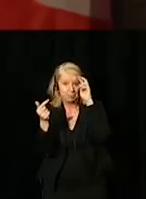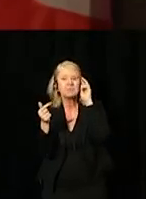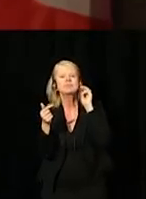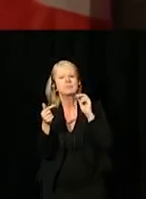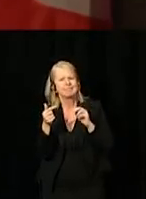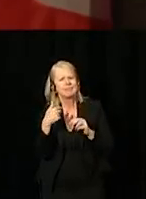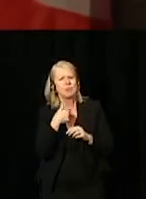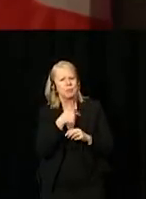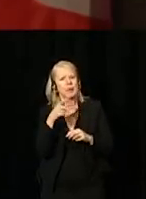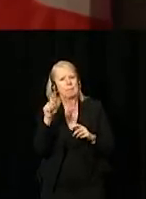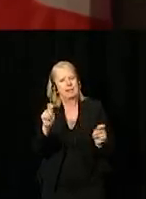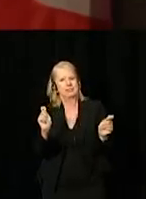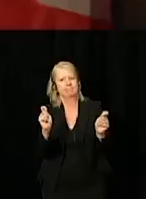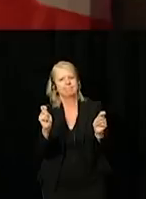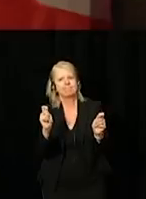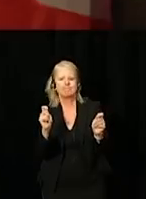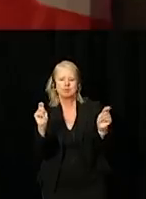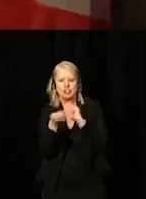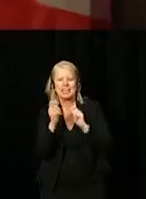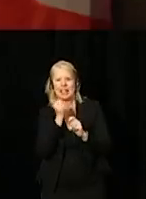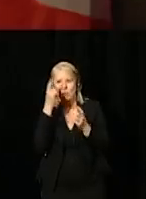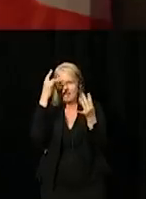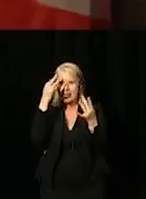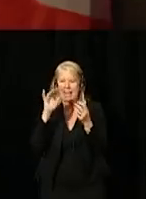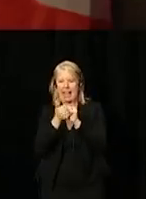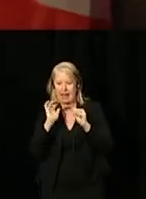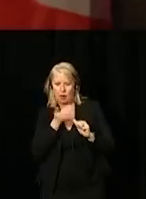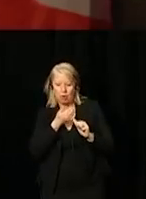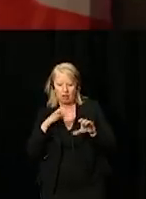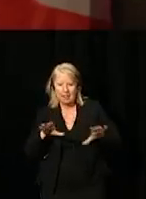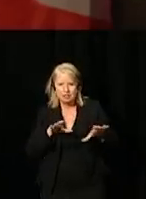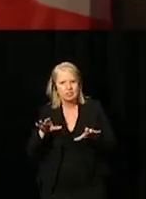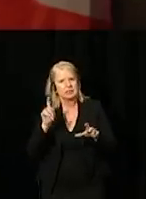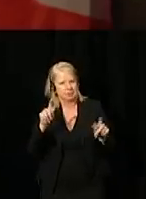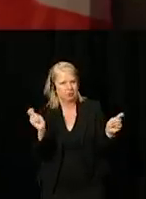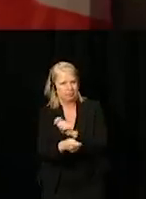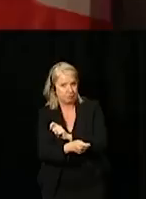we must change the way in which we think and the way we behave.